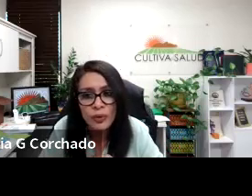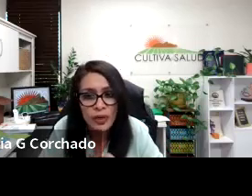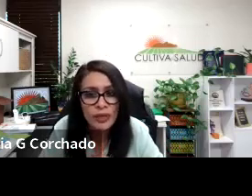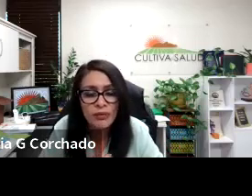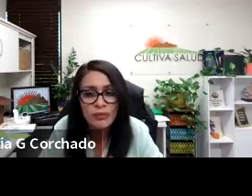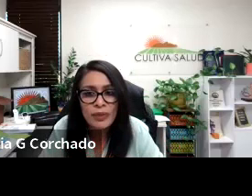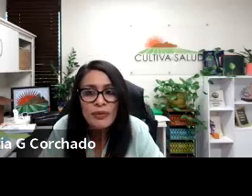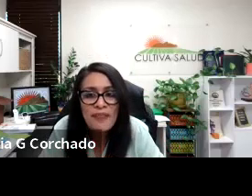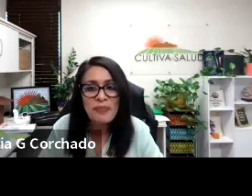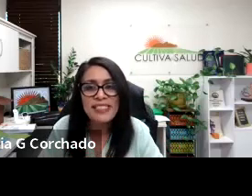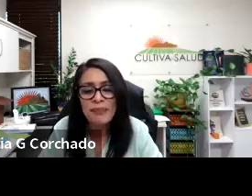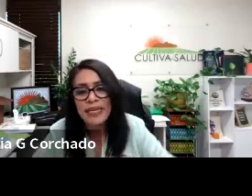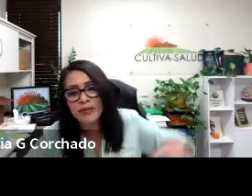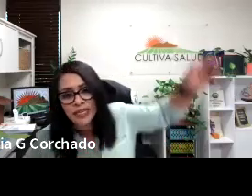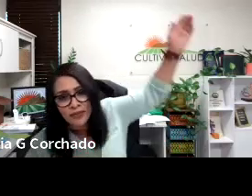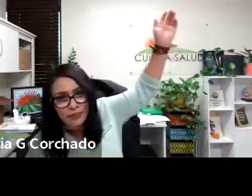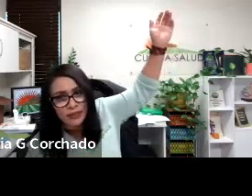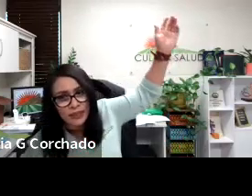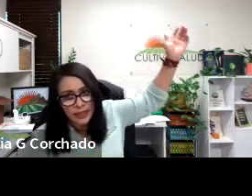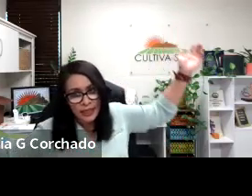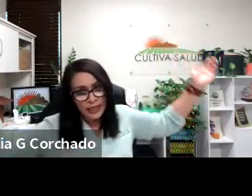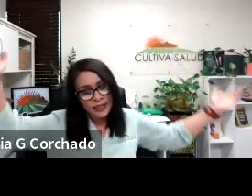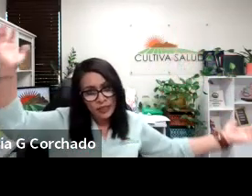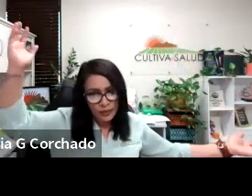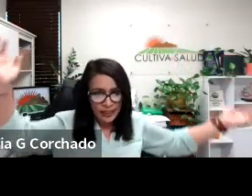where we don't, we don't have to be stepping outside of the building, and like doing this